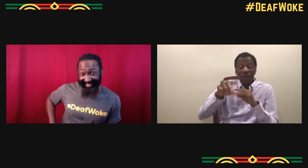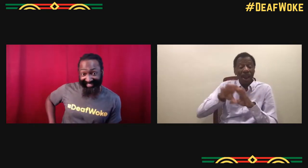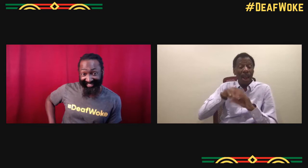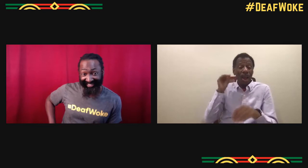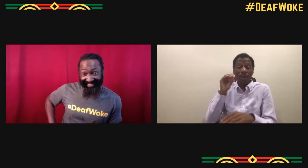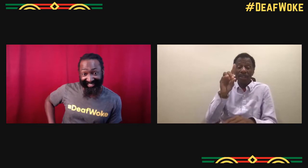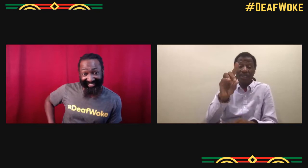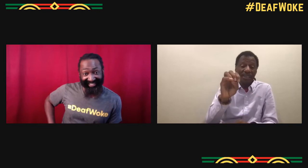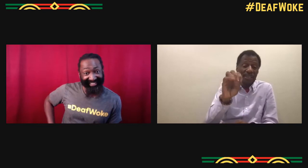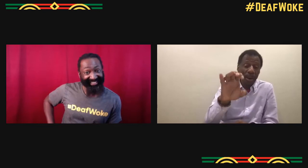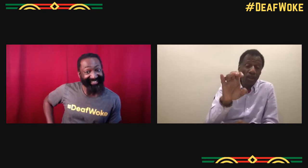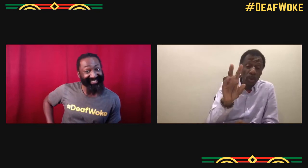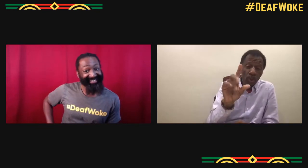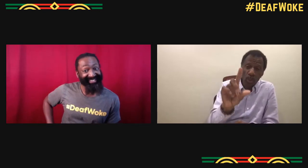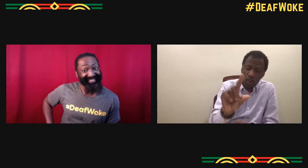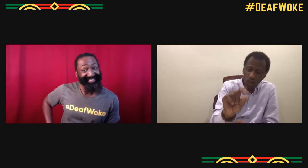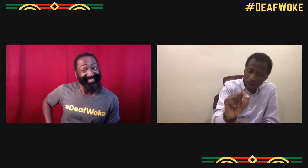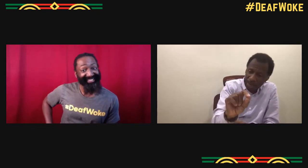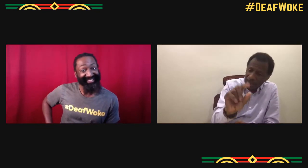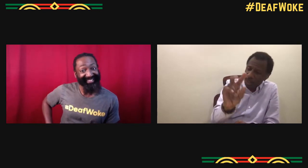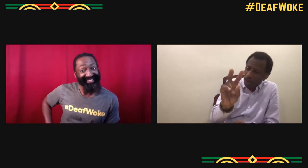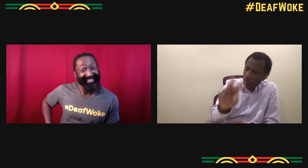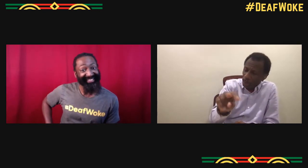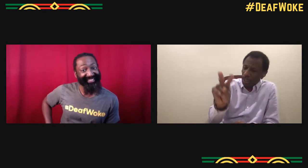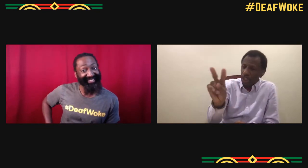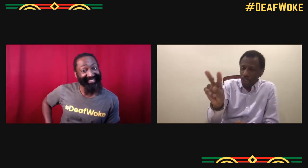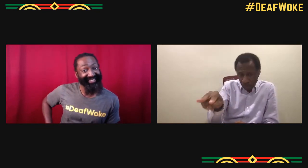It's coming soon, right? Yeah, it'll be coming out,